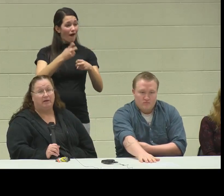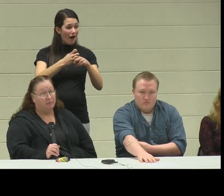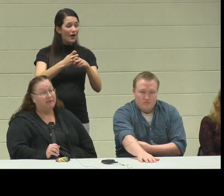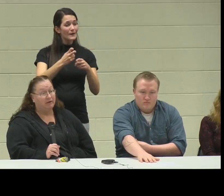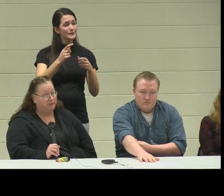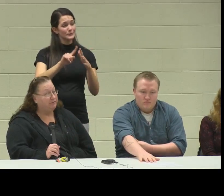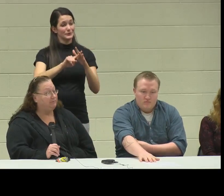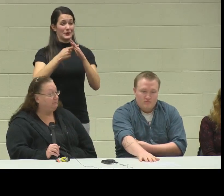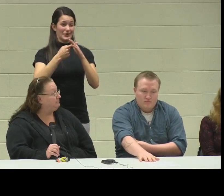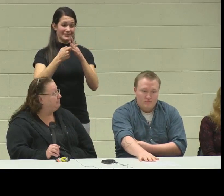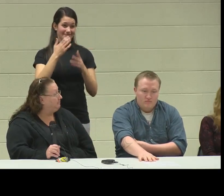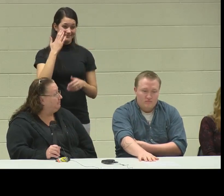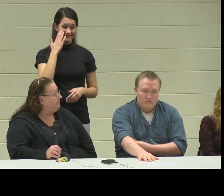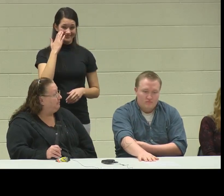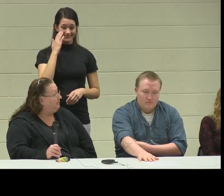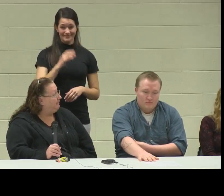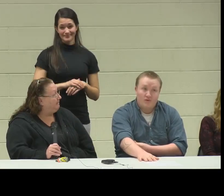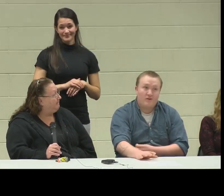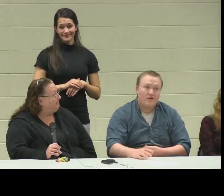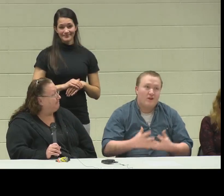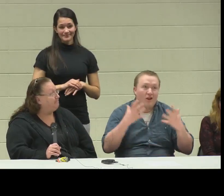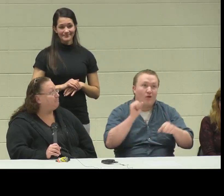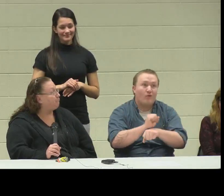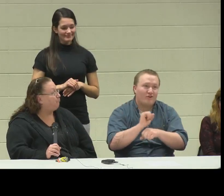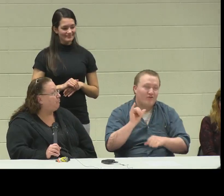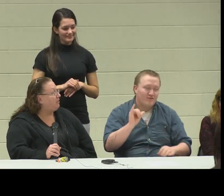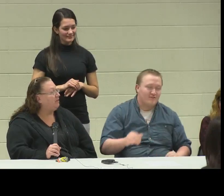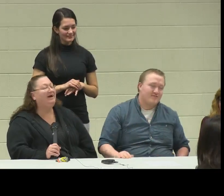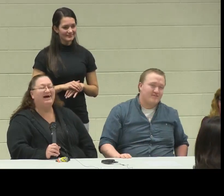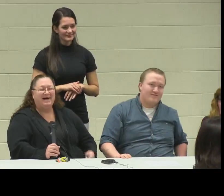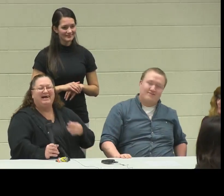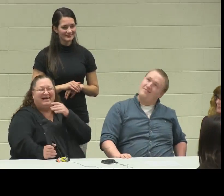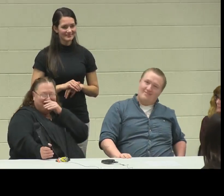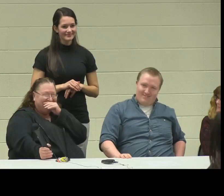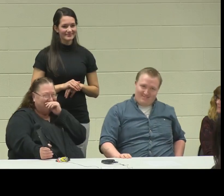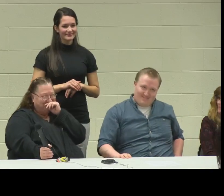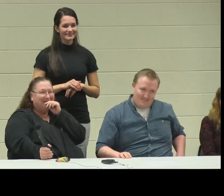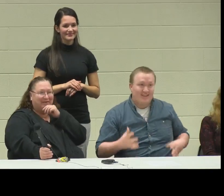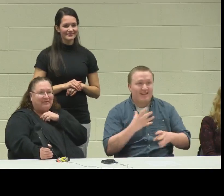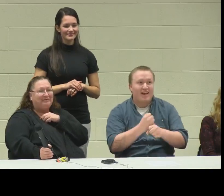I'm telling you. "A lot of work, too!"